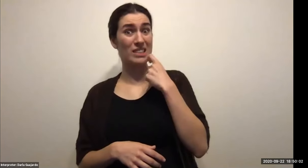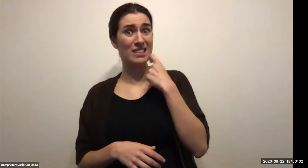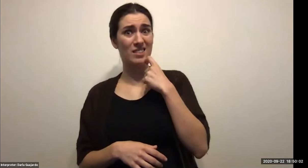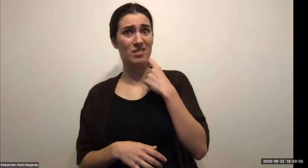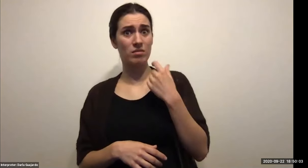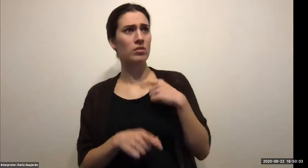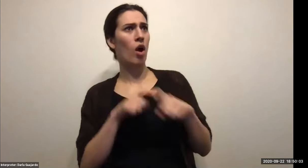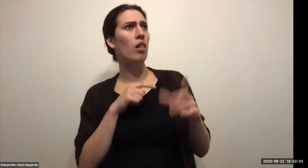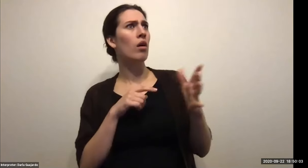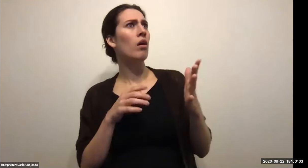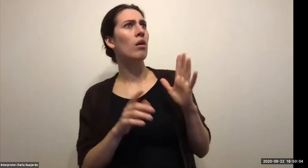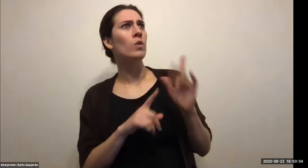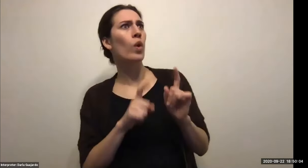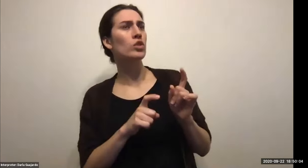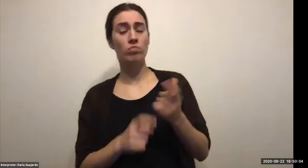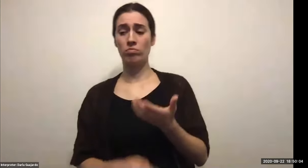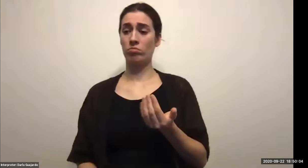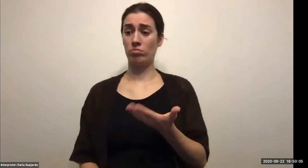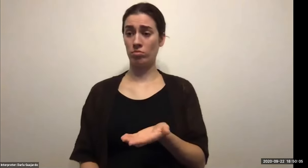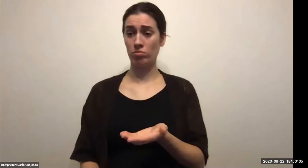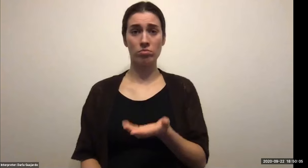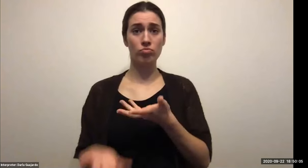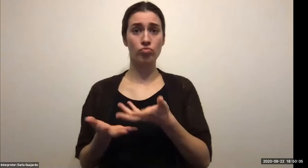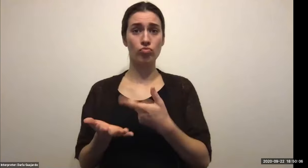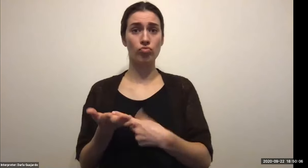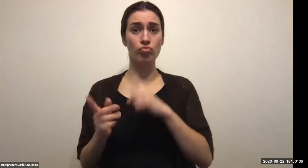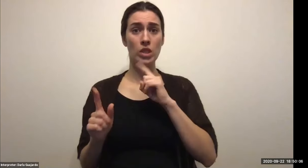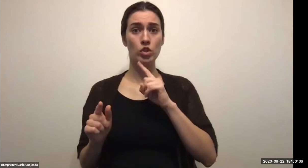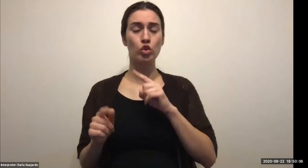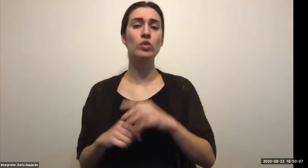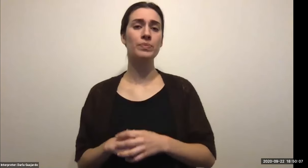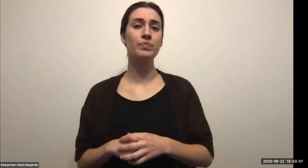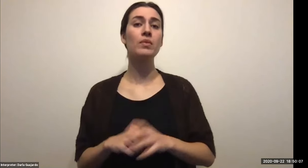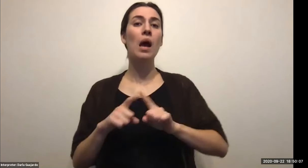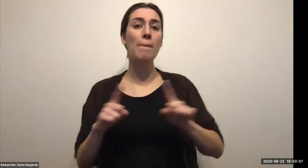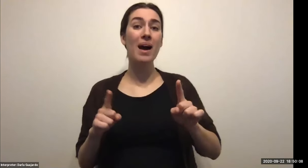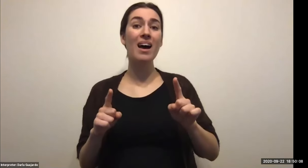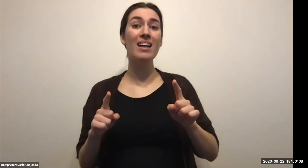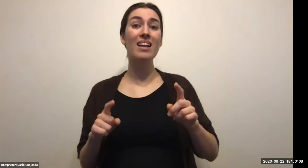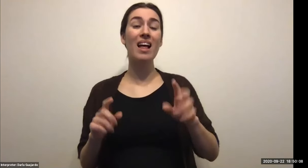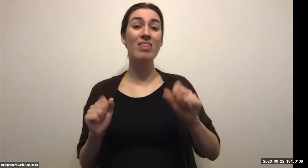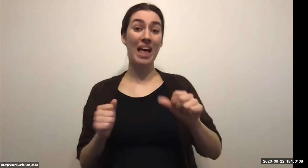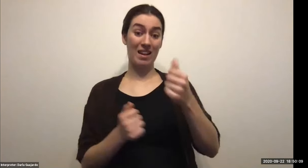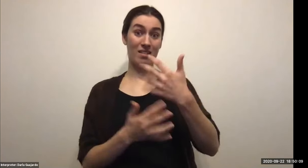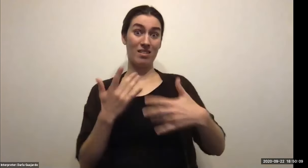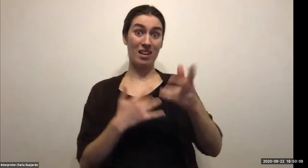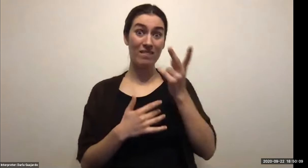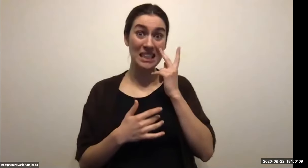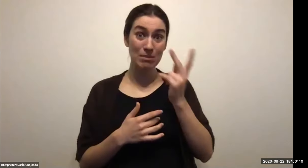Keith Wolling: But it's pulling people together, keeping your team visible having your plan in place touching base with your guests. Let them know the direction we're going